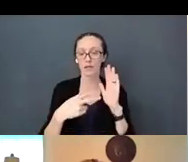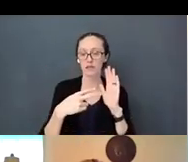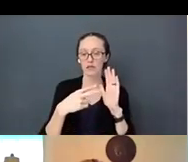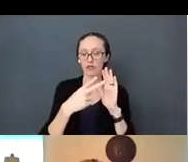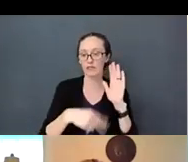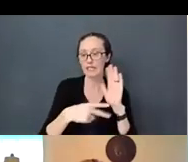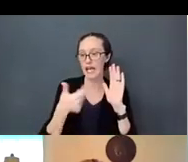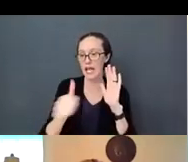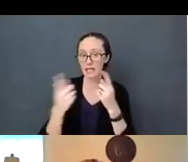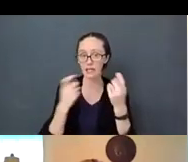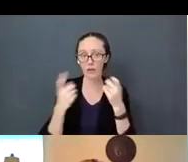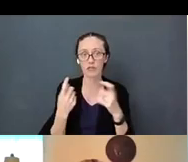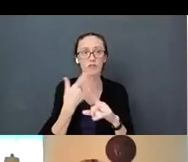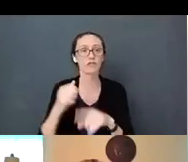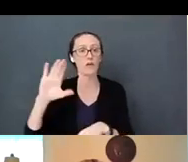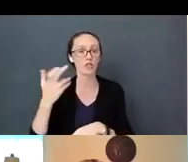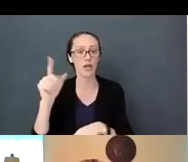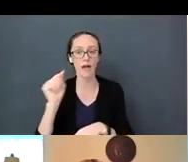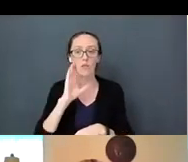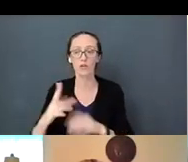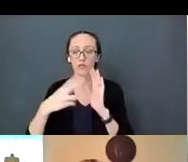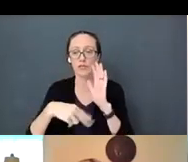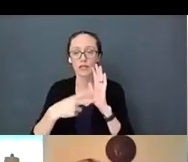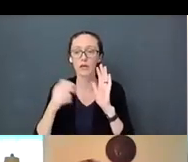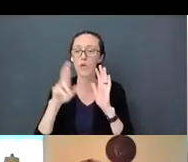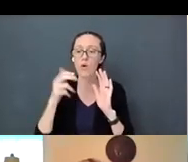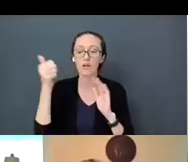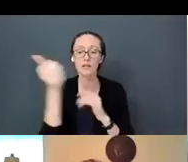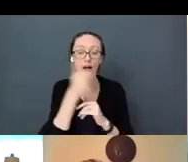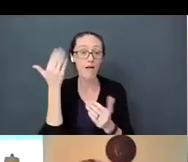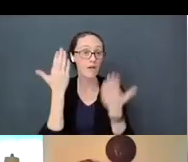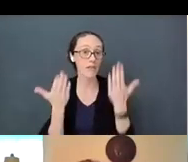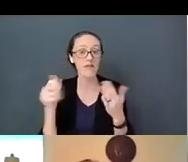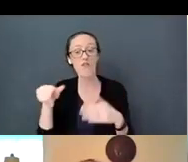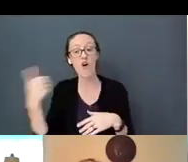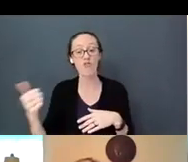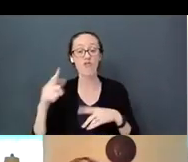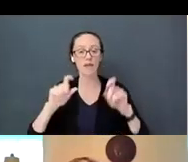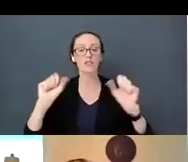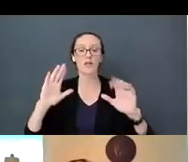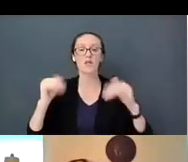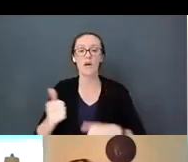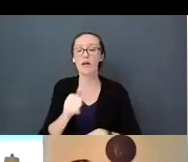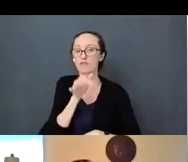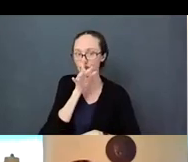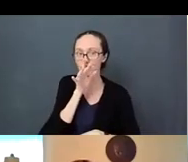into the chat or if you have other questions, you can turn you mikes on and you can ask me directly,